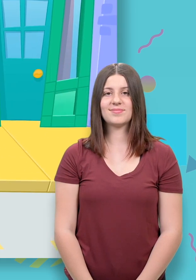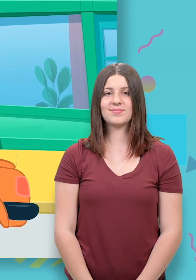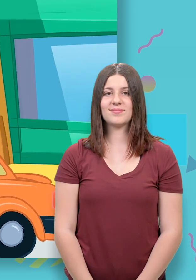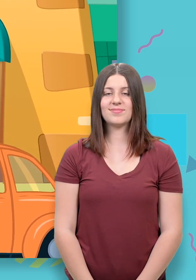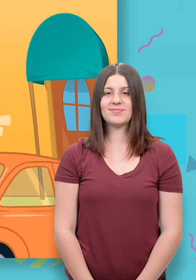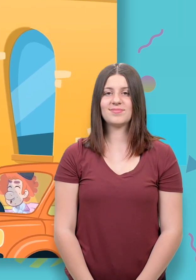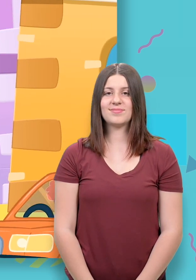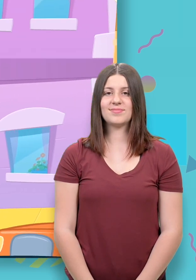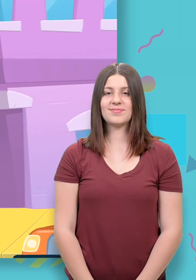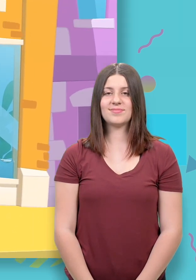(giggles)